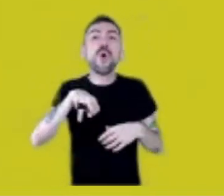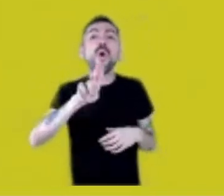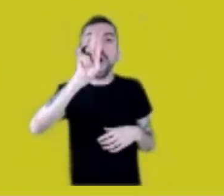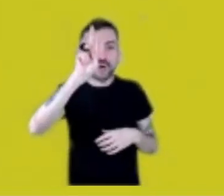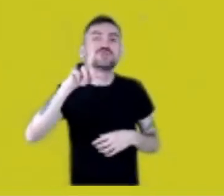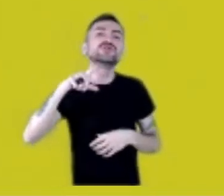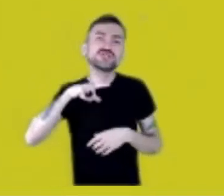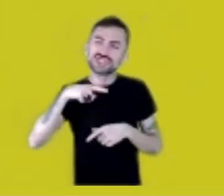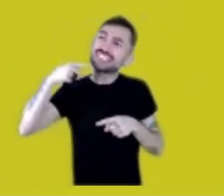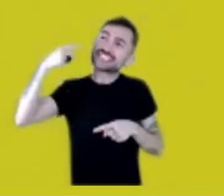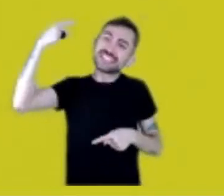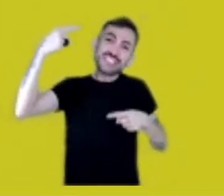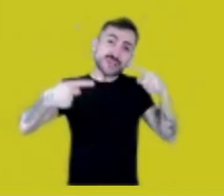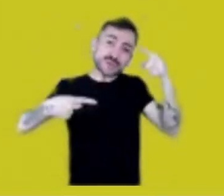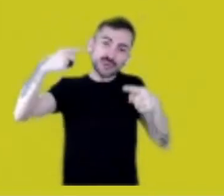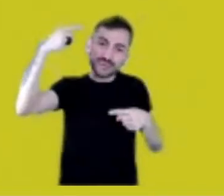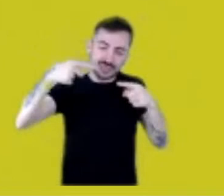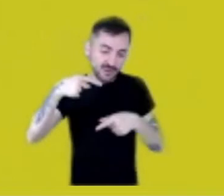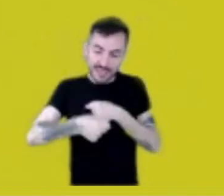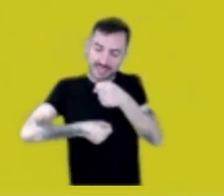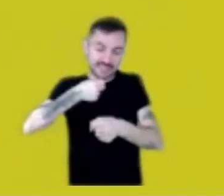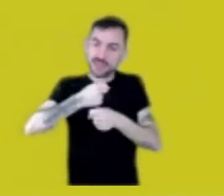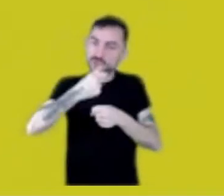this year there was no meeting, but they meet three times a year -